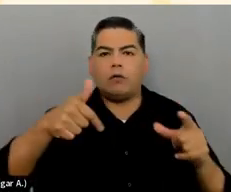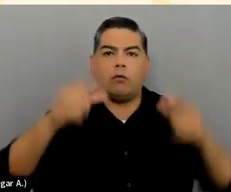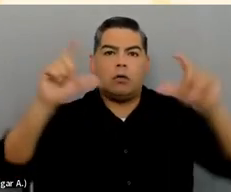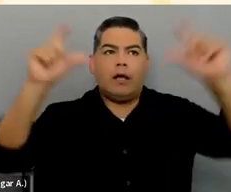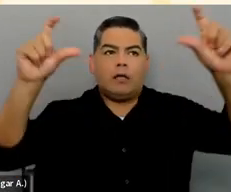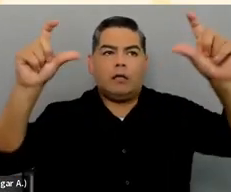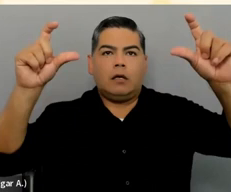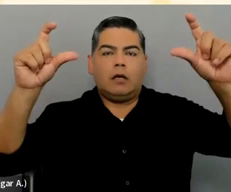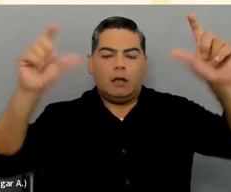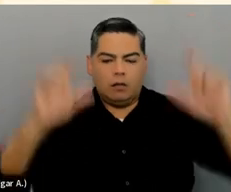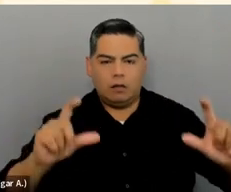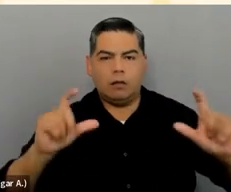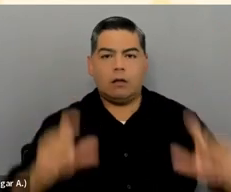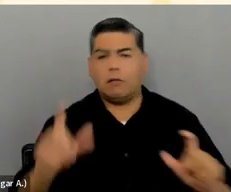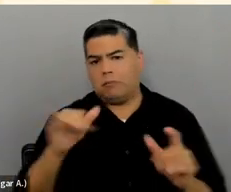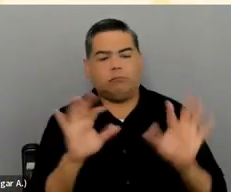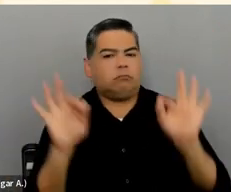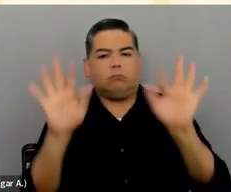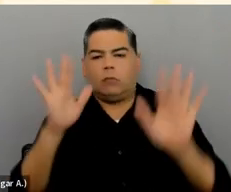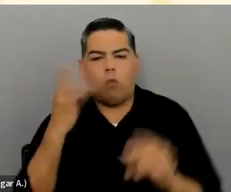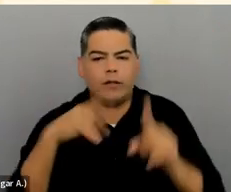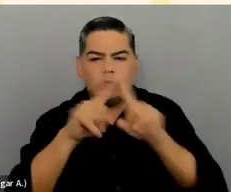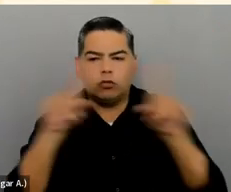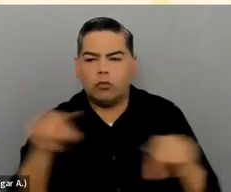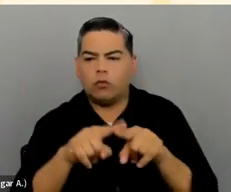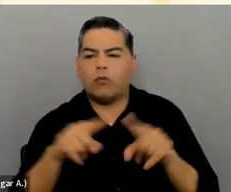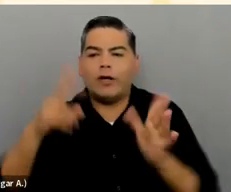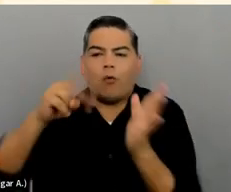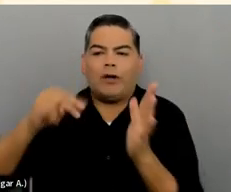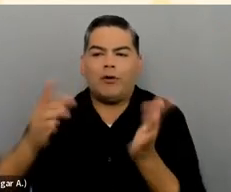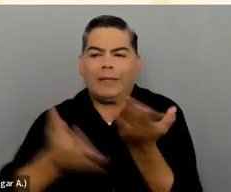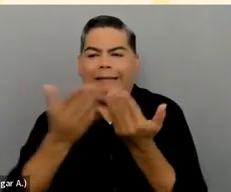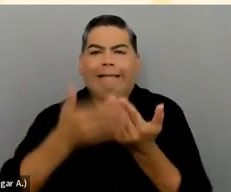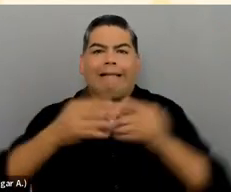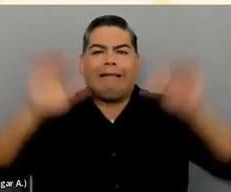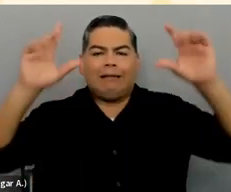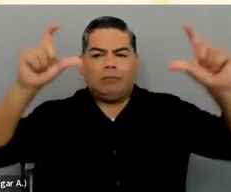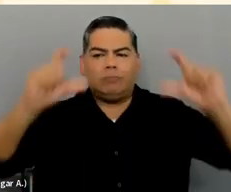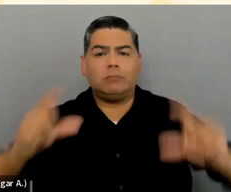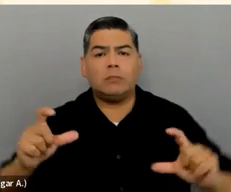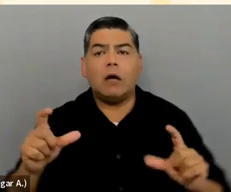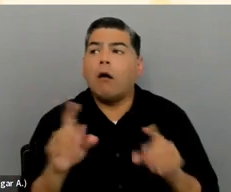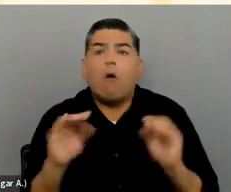who might use a screen reader to just navigate through the list of headings. So there's nothing wrong with them if they're done properly.